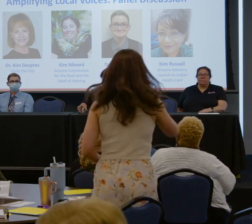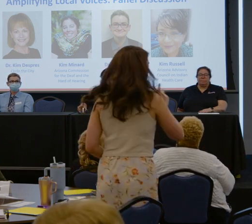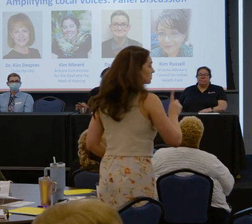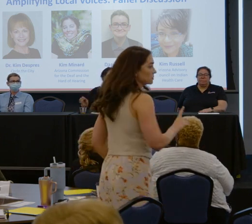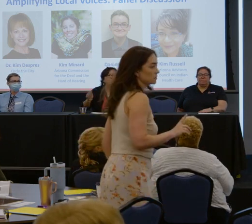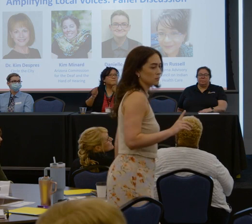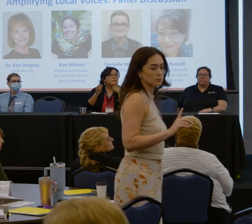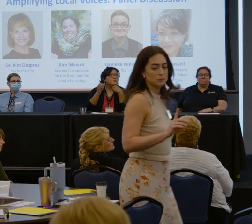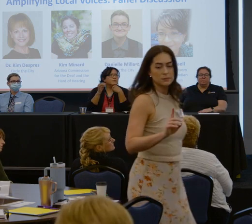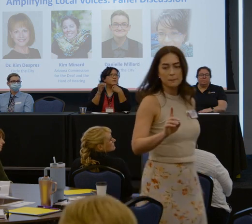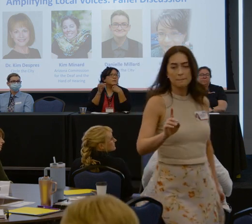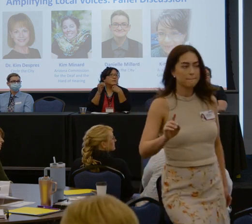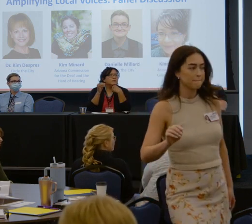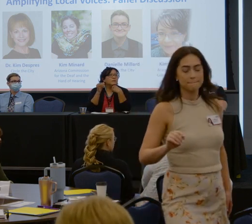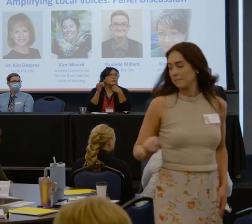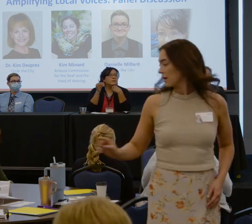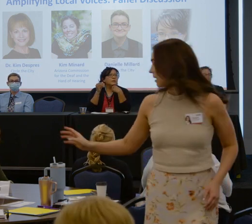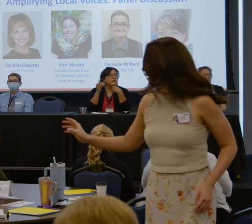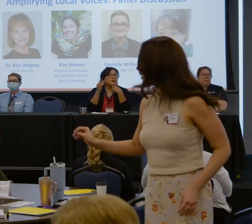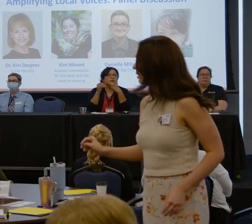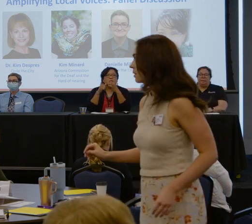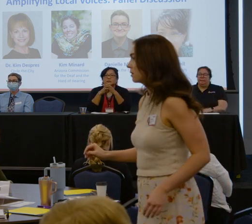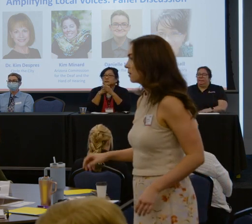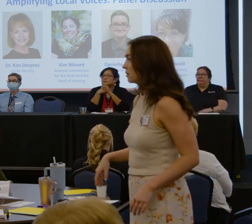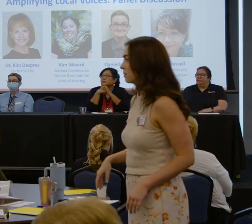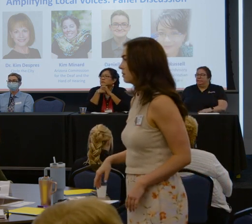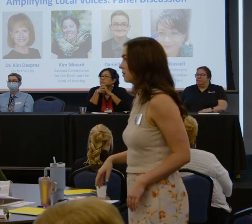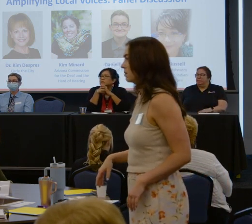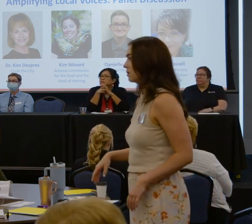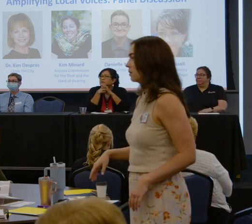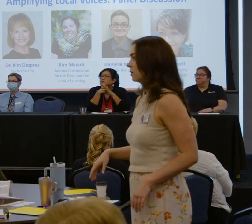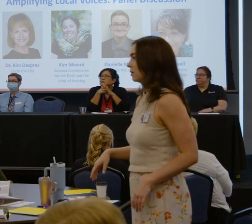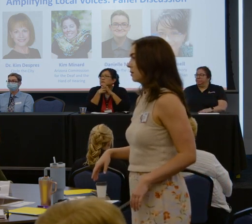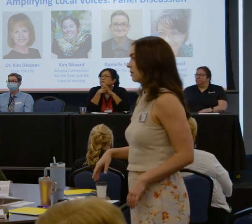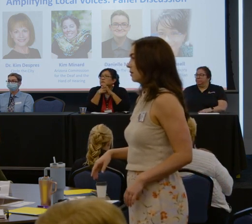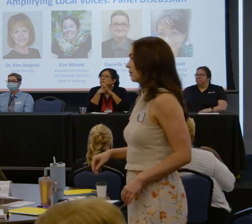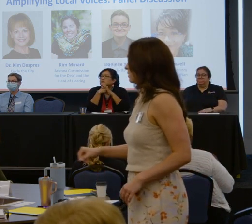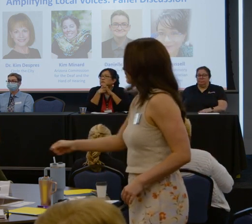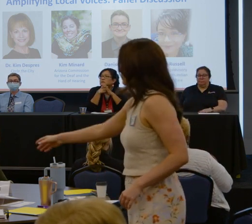the microphone please? We're, this is the question from the table.